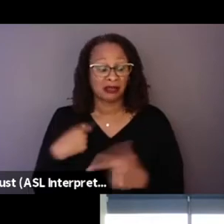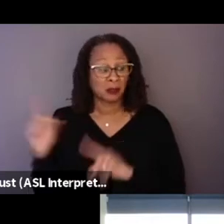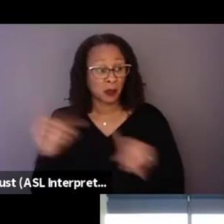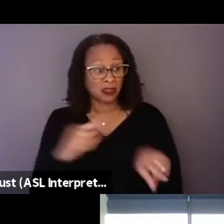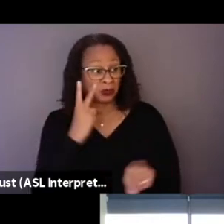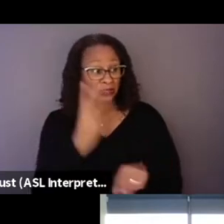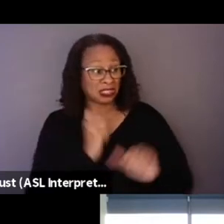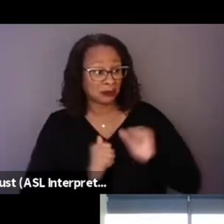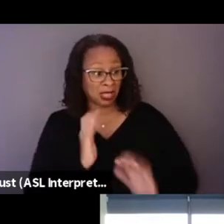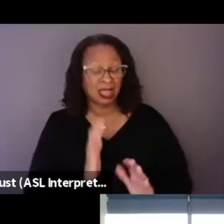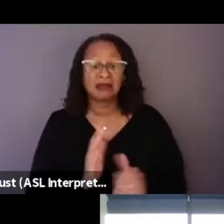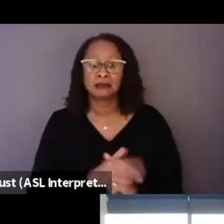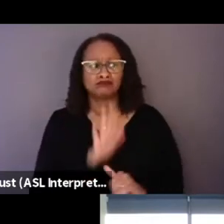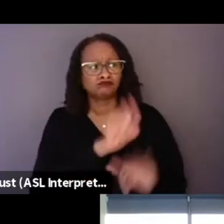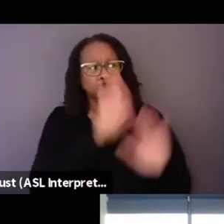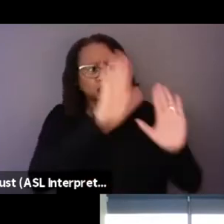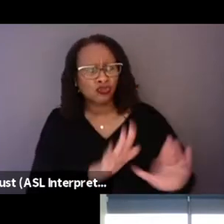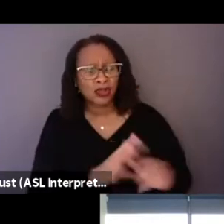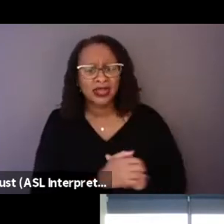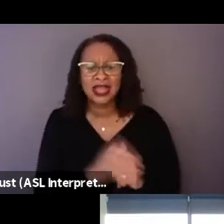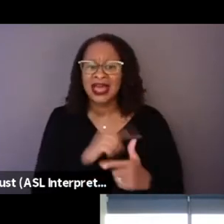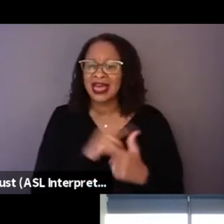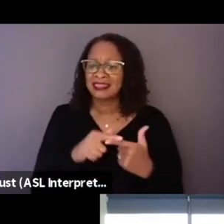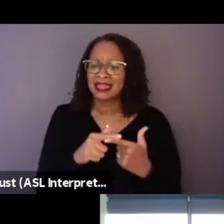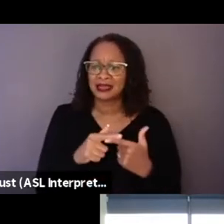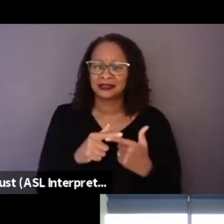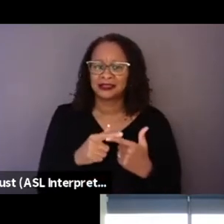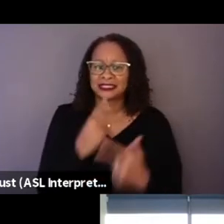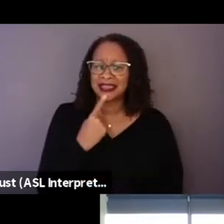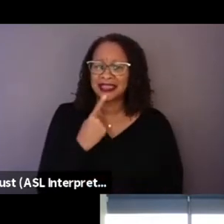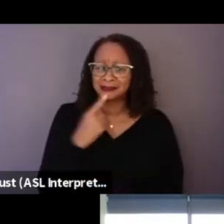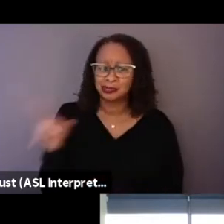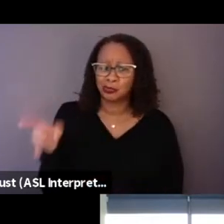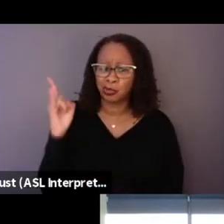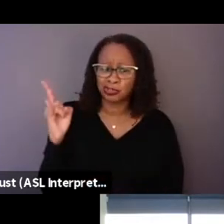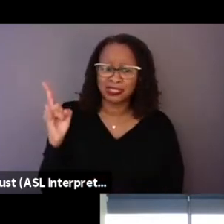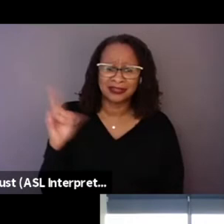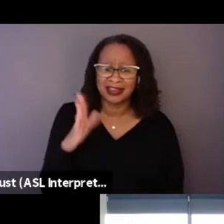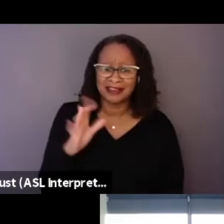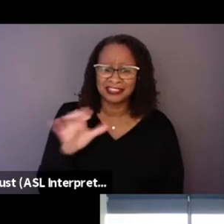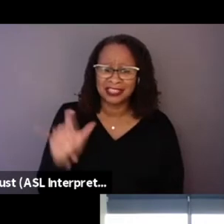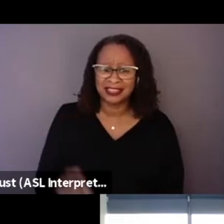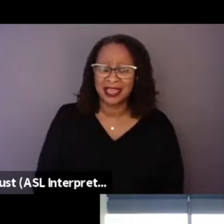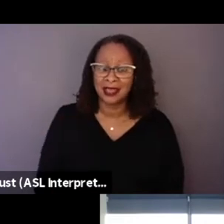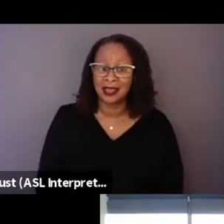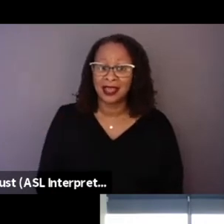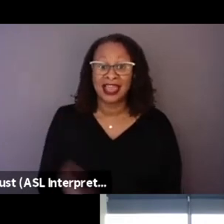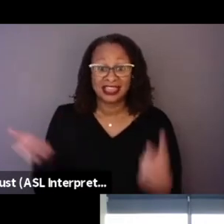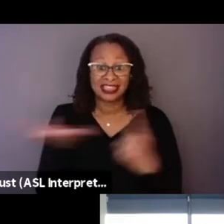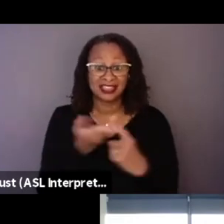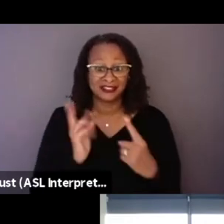And then she told me, "It's all bullshit, I never did that." And he convinced us all that he went in